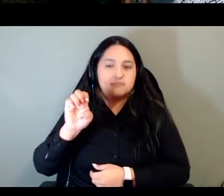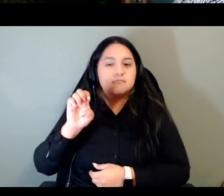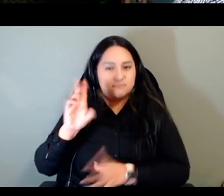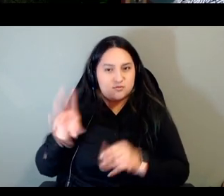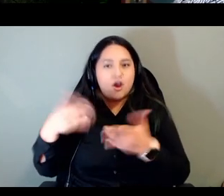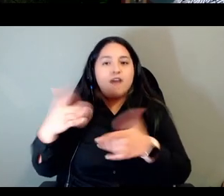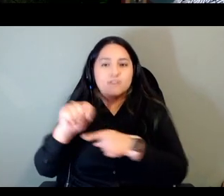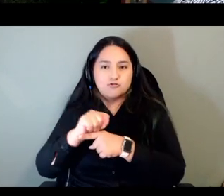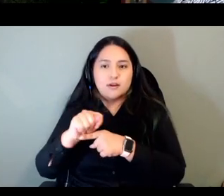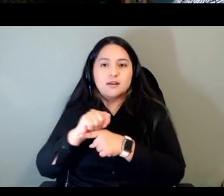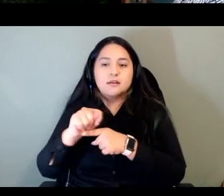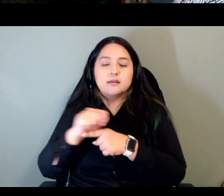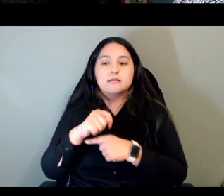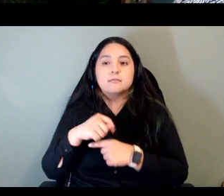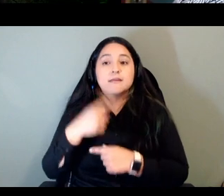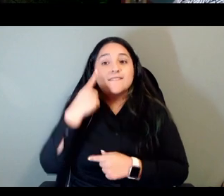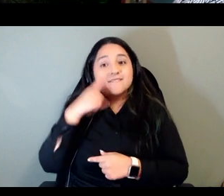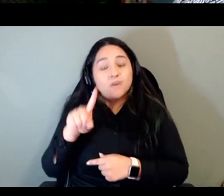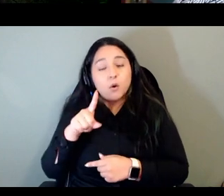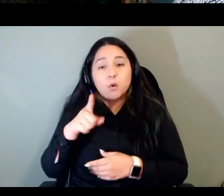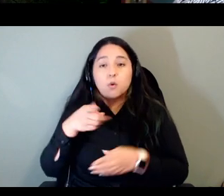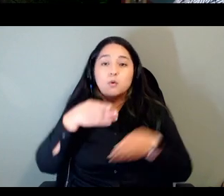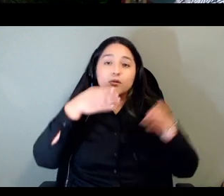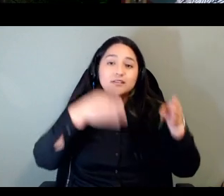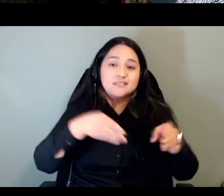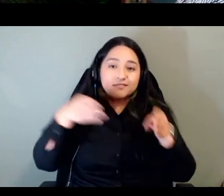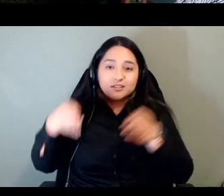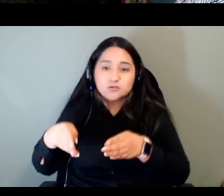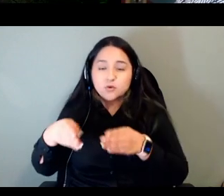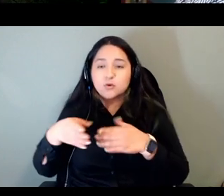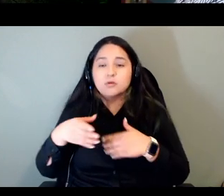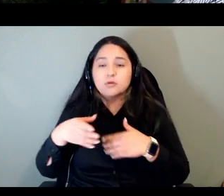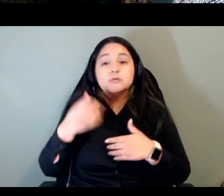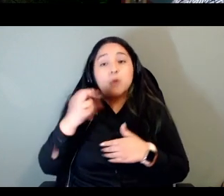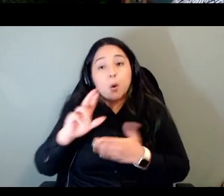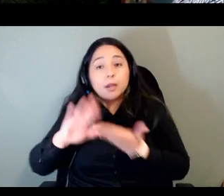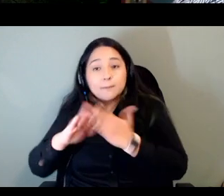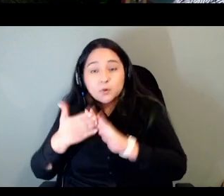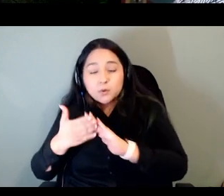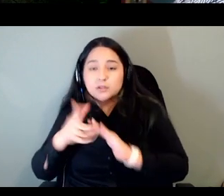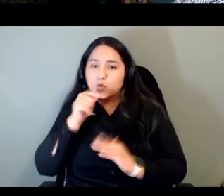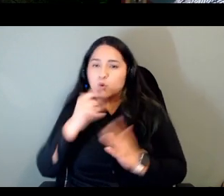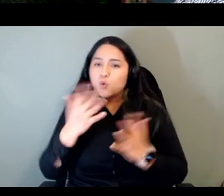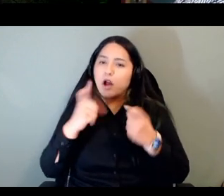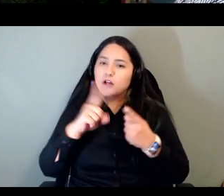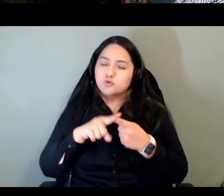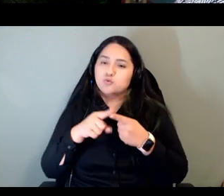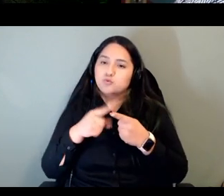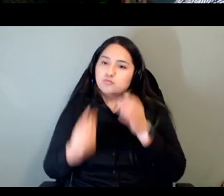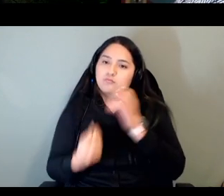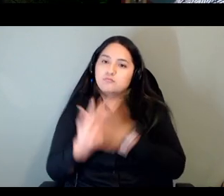for individuals and communities wanting to revitalize language through technology and